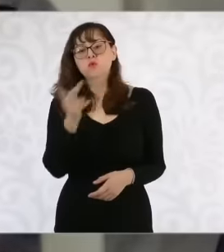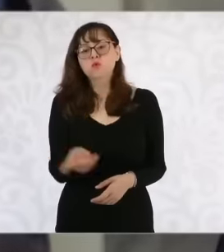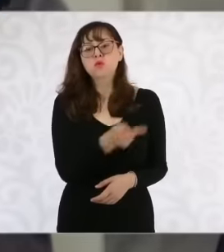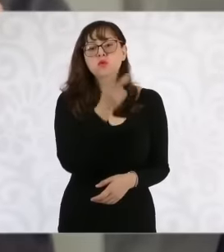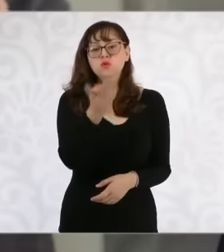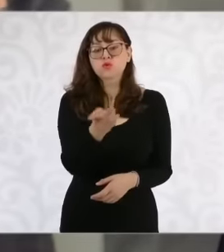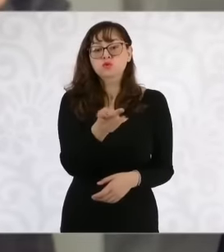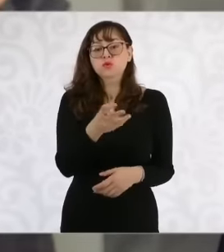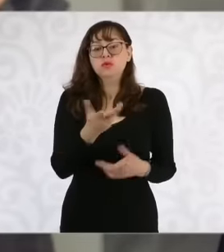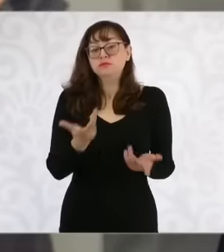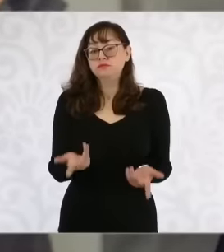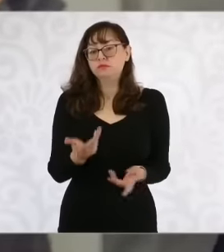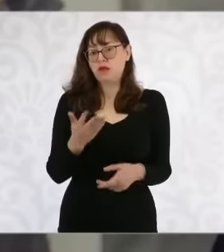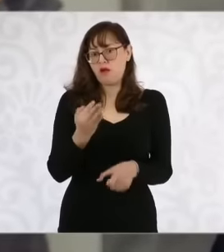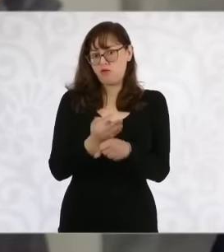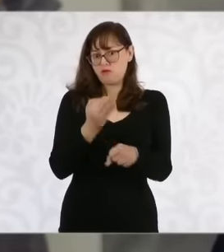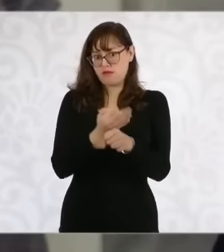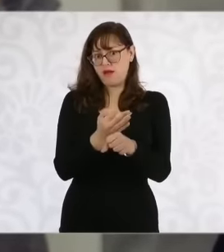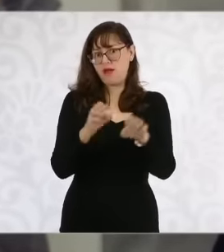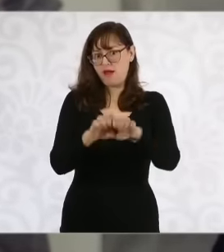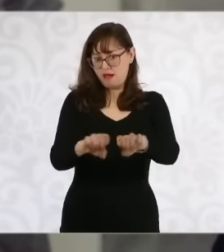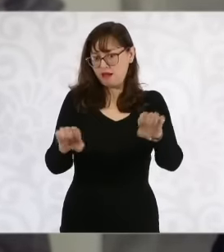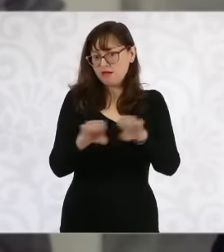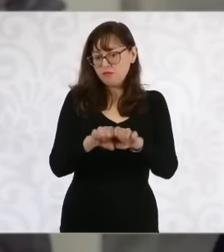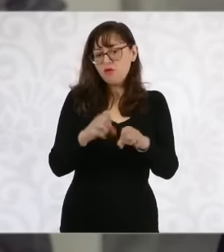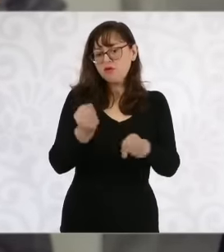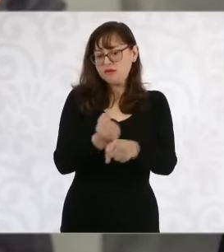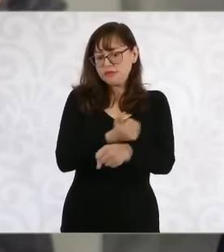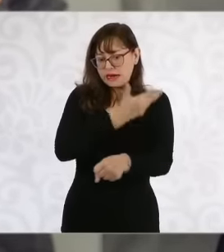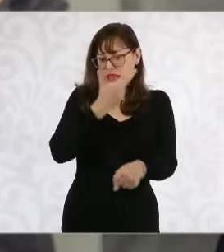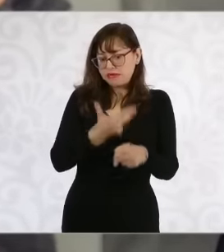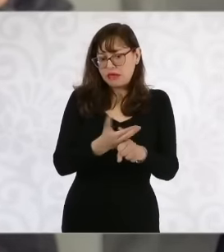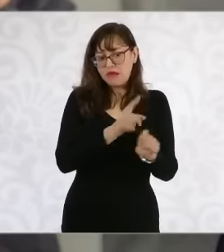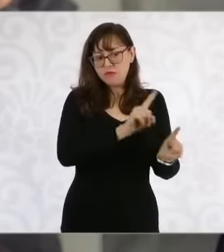first cabinet with the expanded cabinet every time since as a teacher in front of